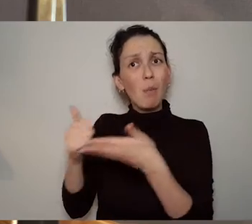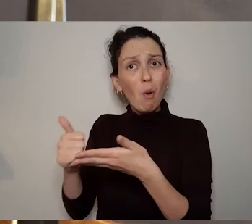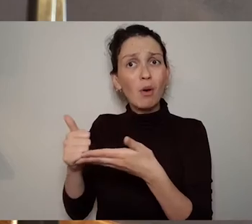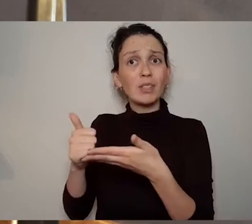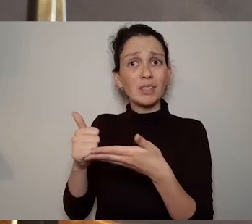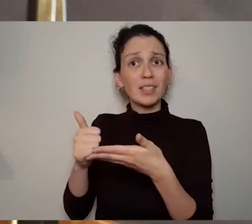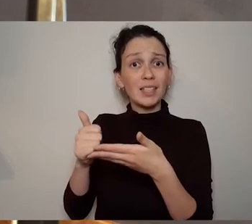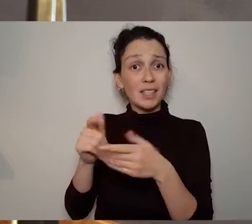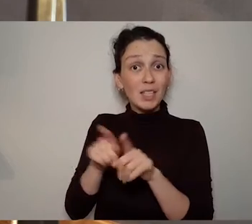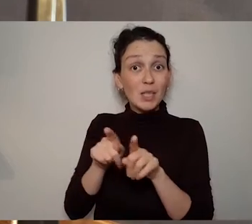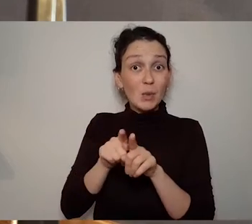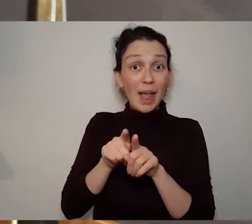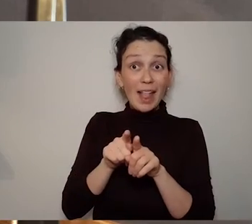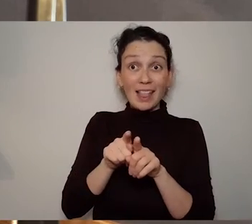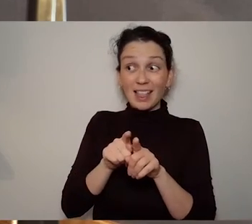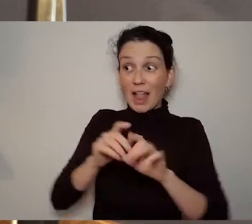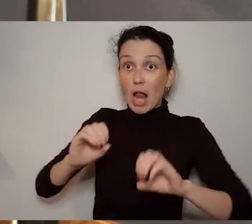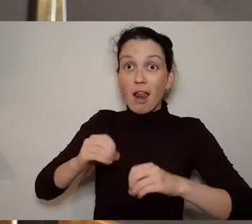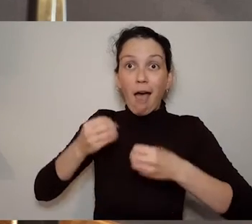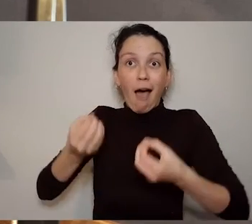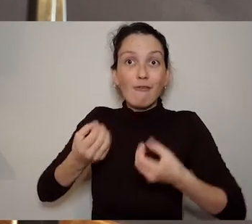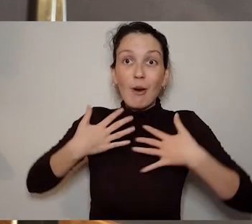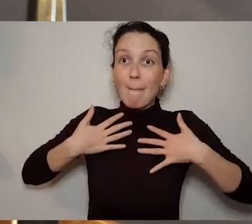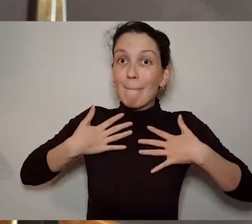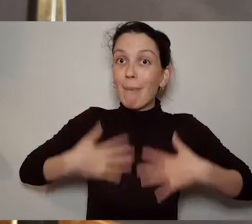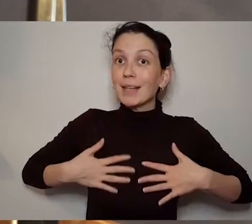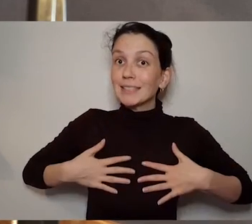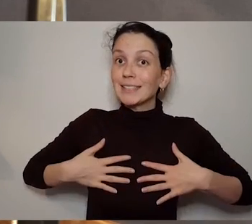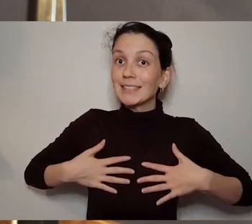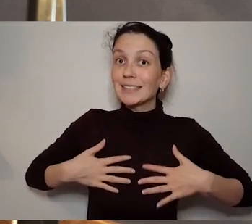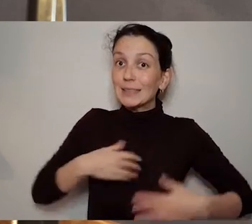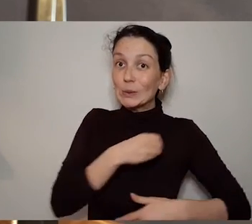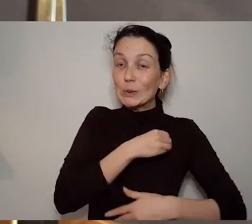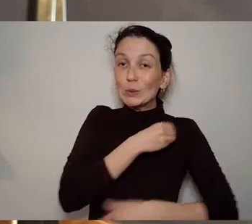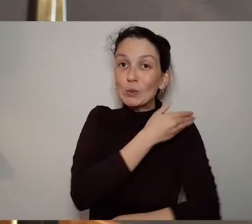And you know part of the, Lianne Quigley was talking about this recently is that this idea